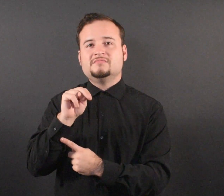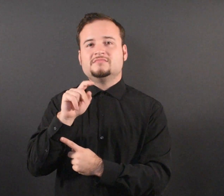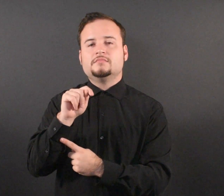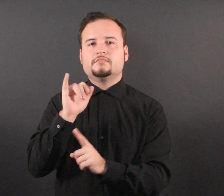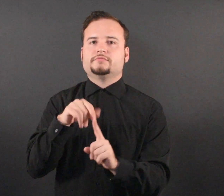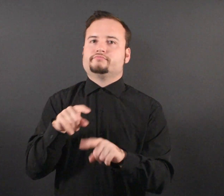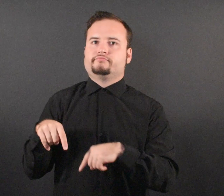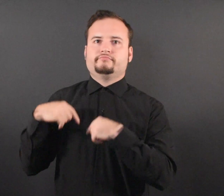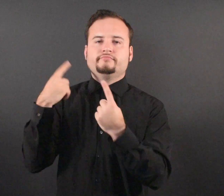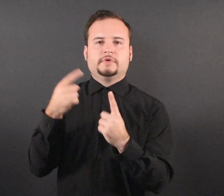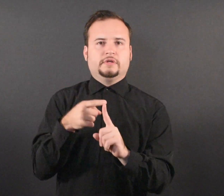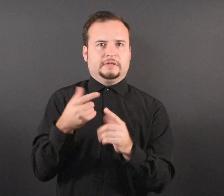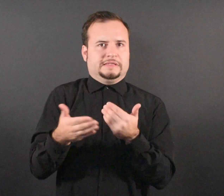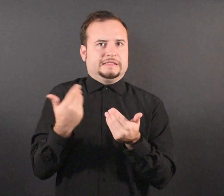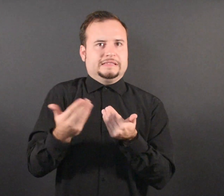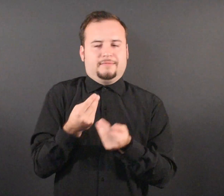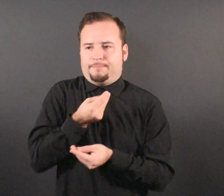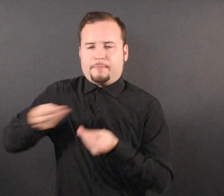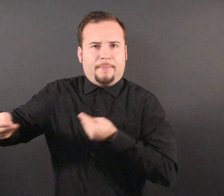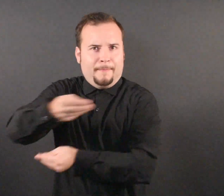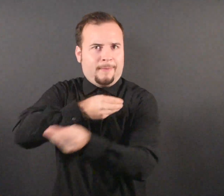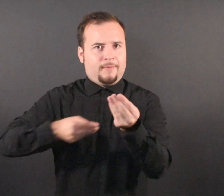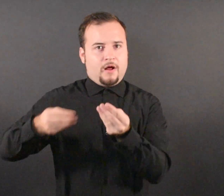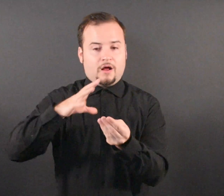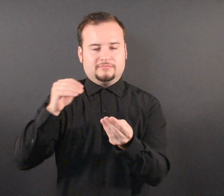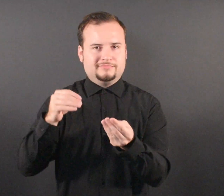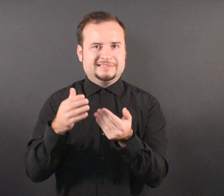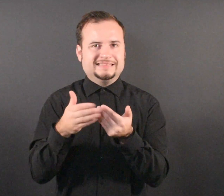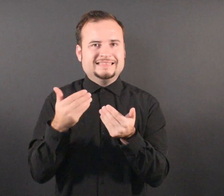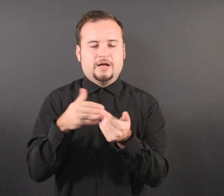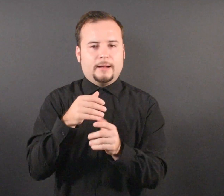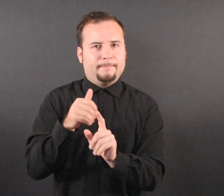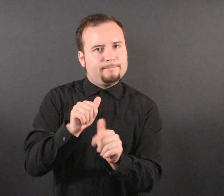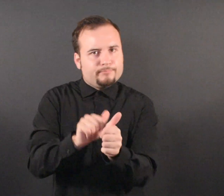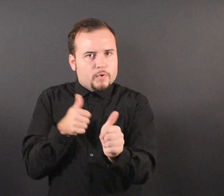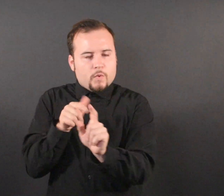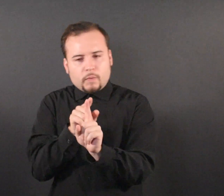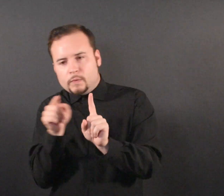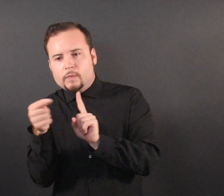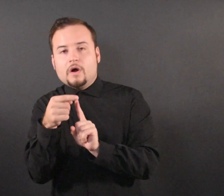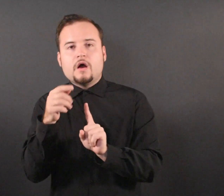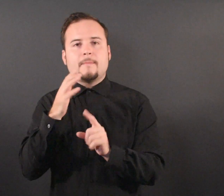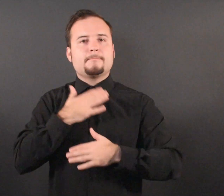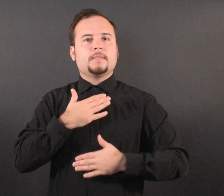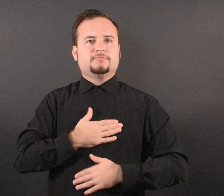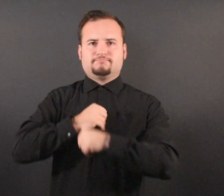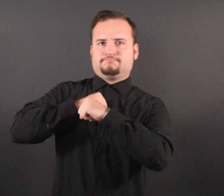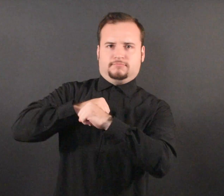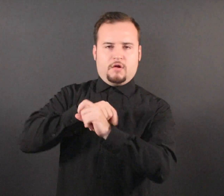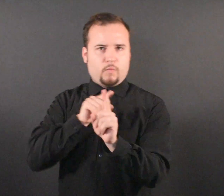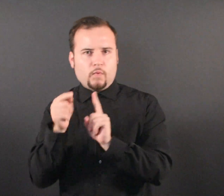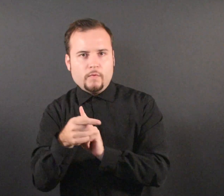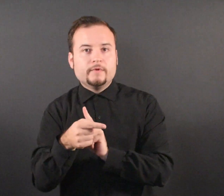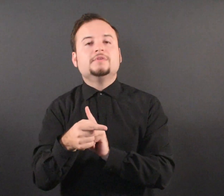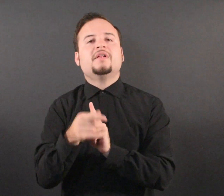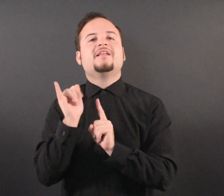by targeting variants that are more transmissible and immune-evading.